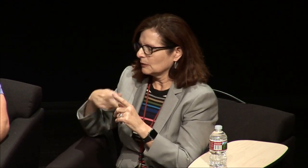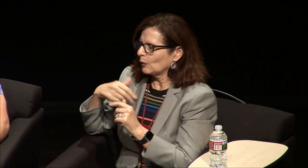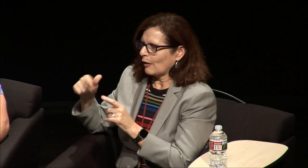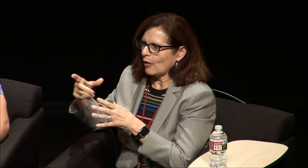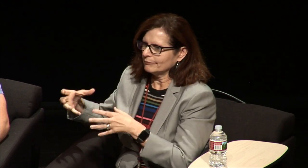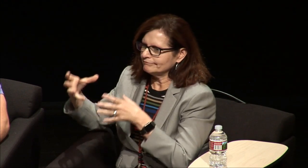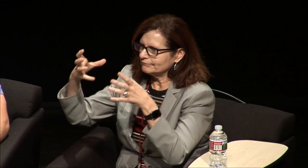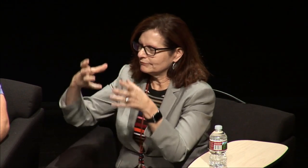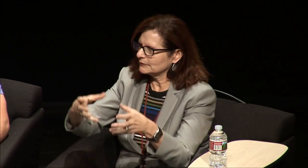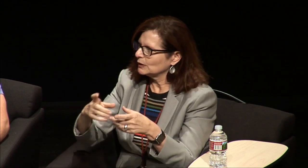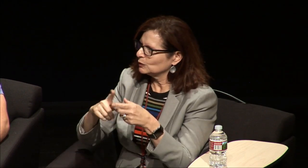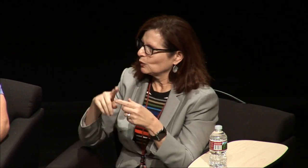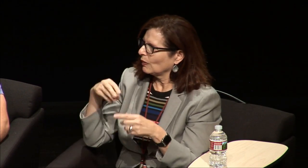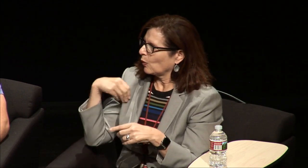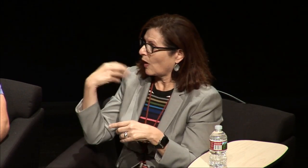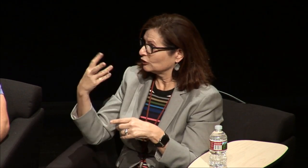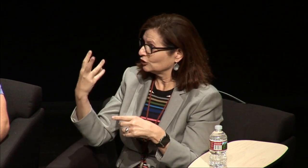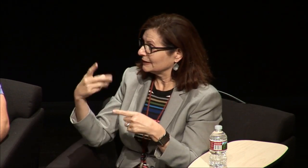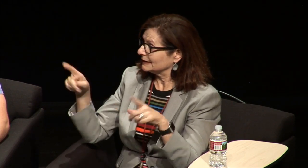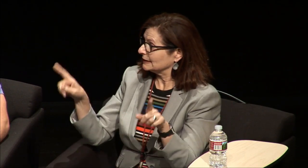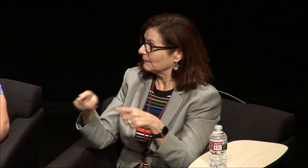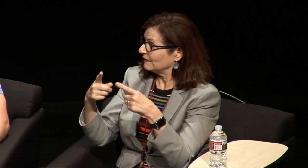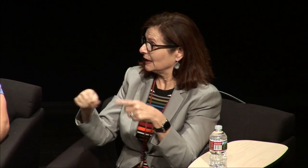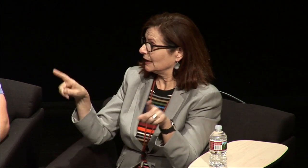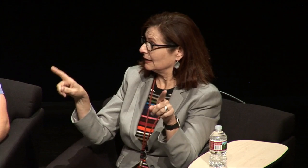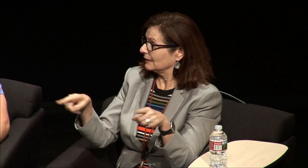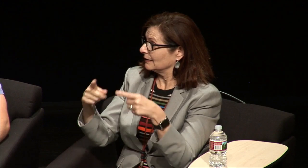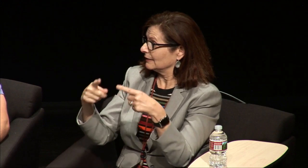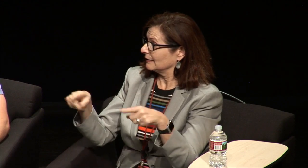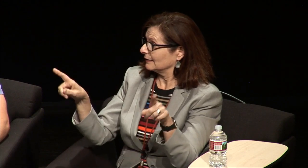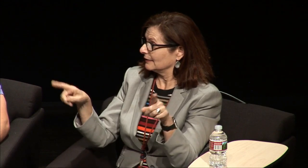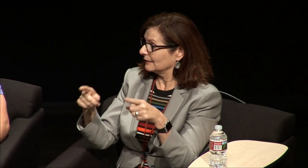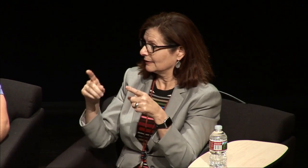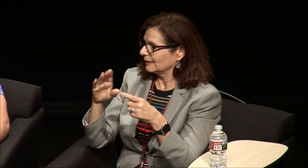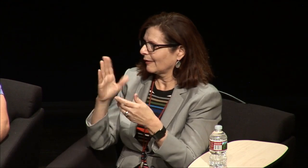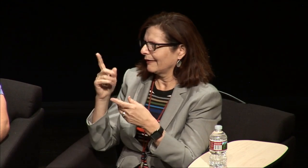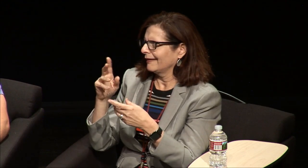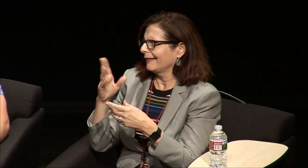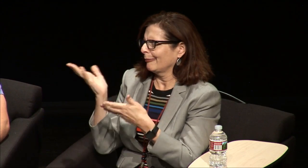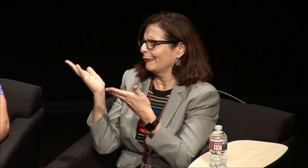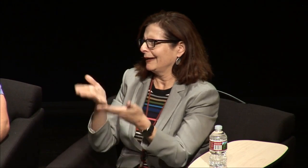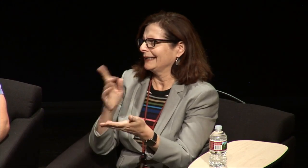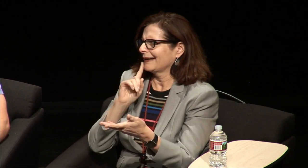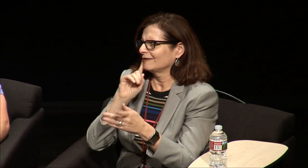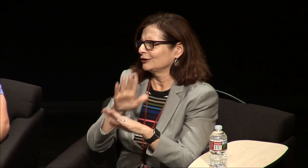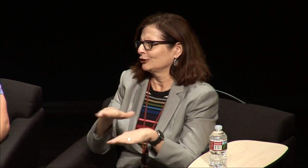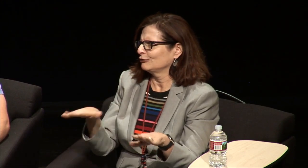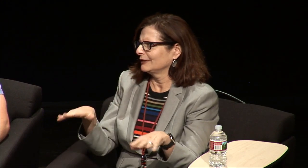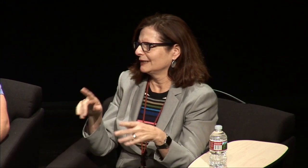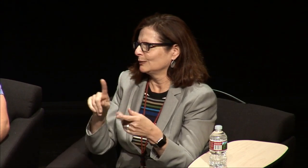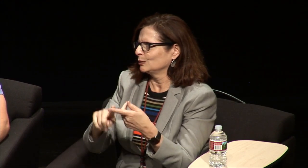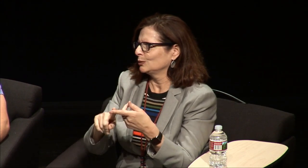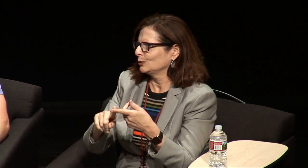they were all different ages they weren't all in the same class but when we do of events like we went to the Washington Symphony and they brought